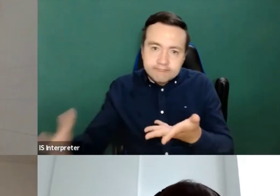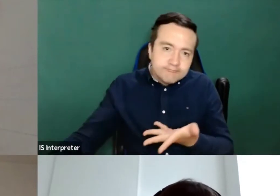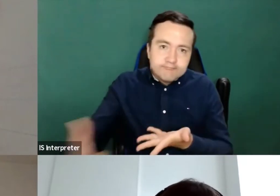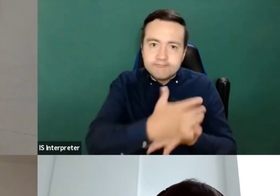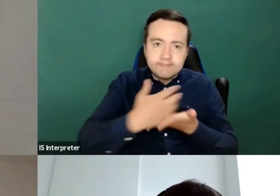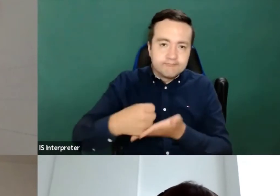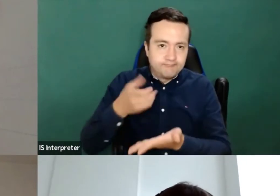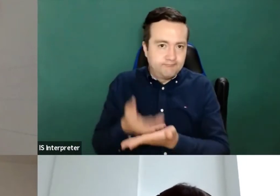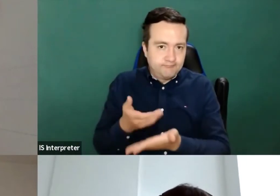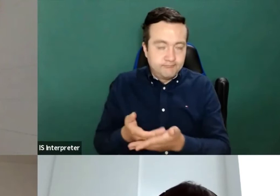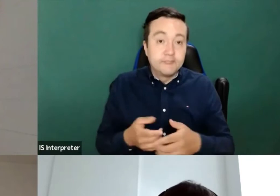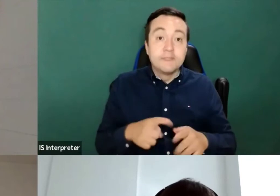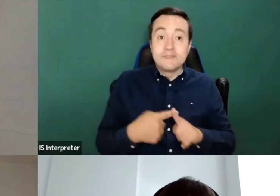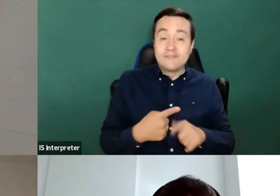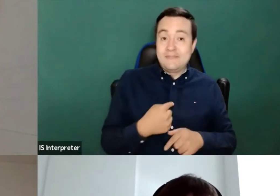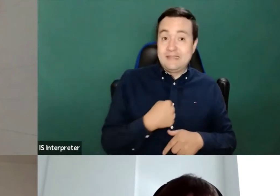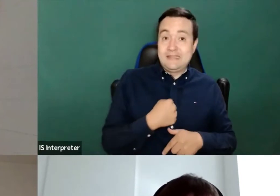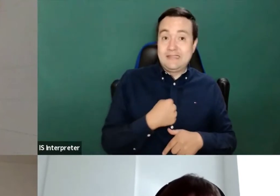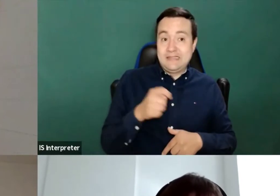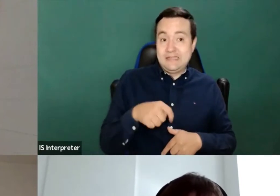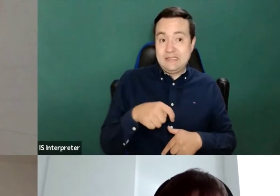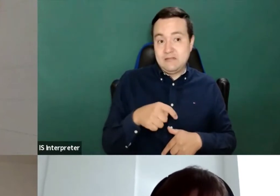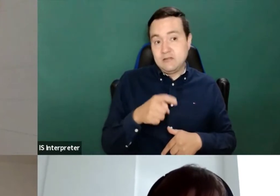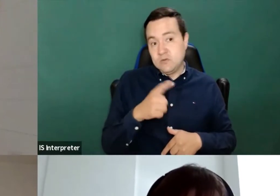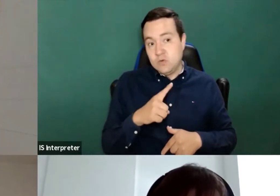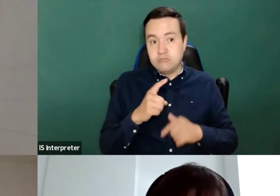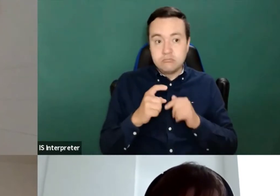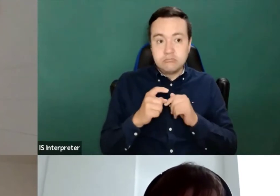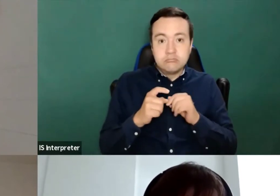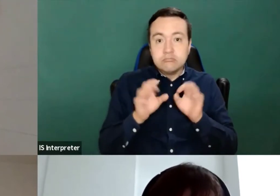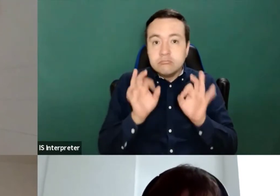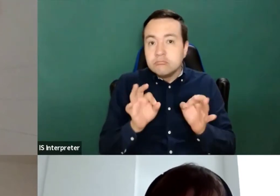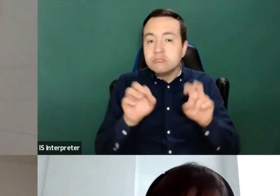And I need to do the boring things of taking into all the problems and challenges and barriers.